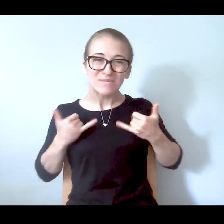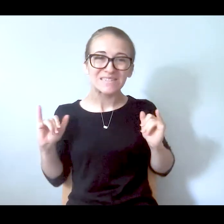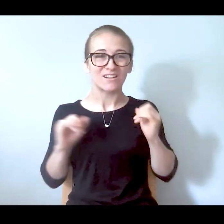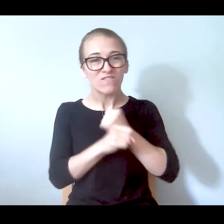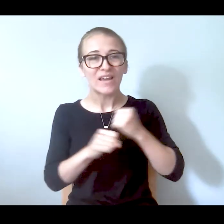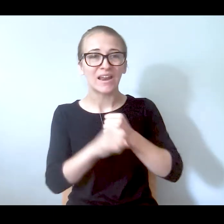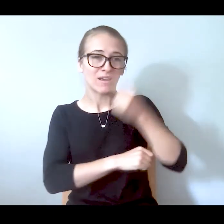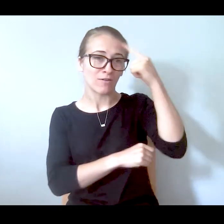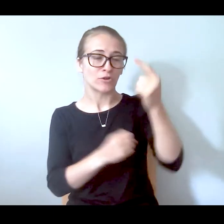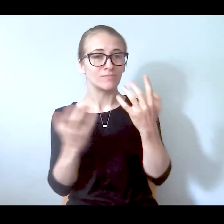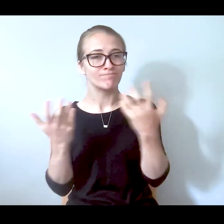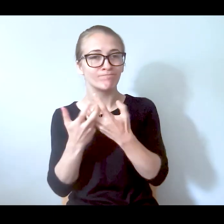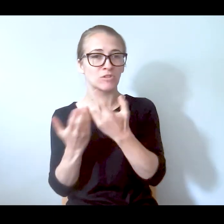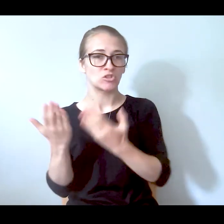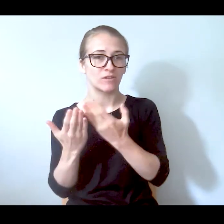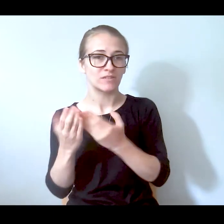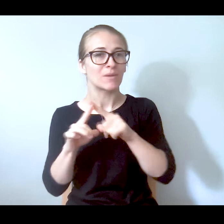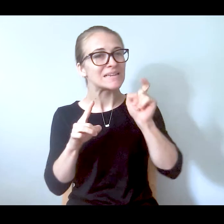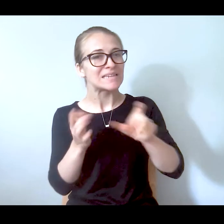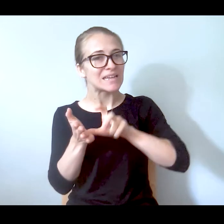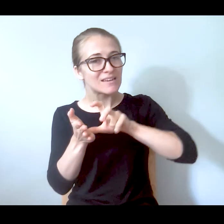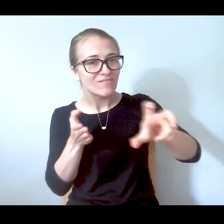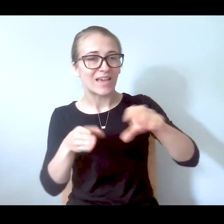invest in mental health and stop investing in police.